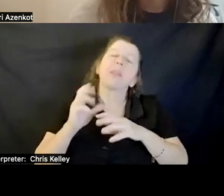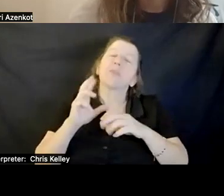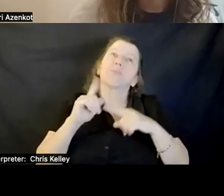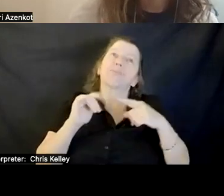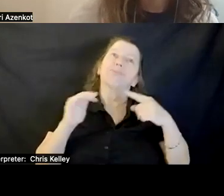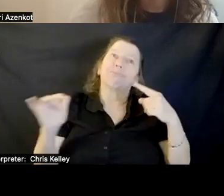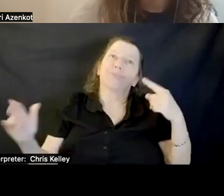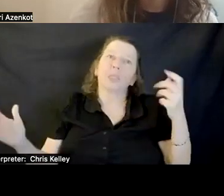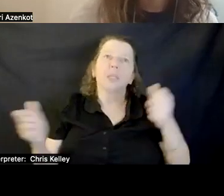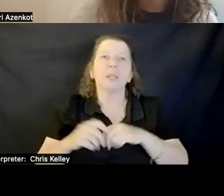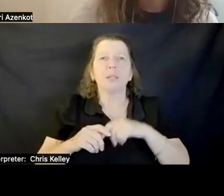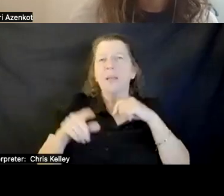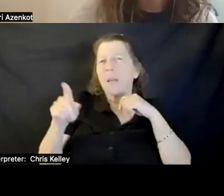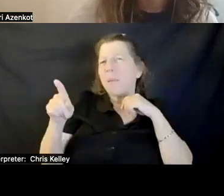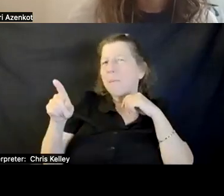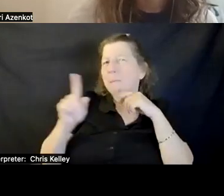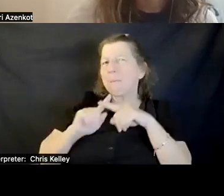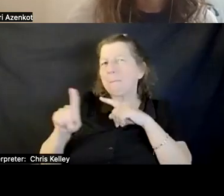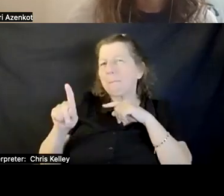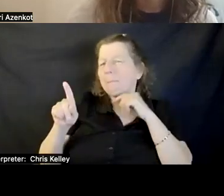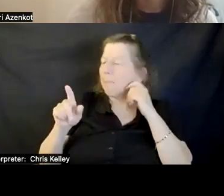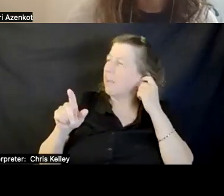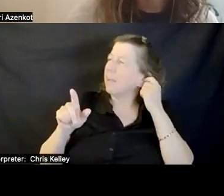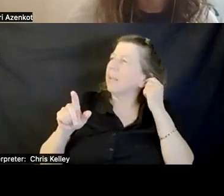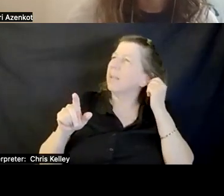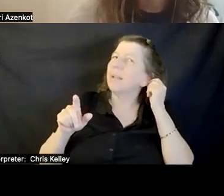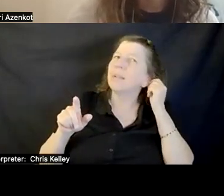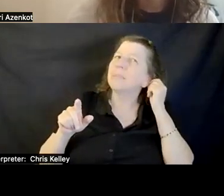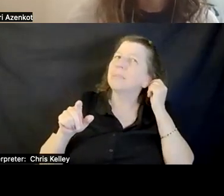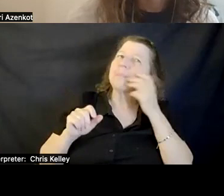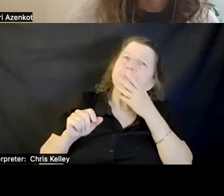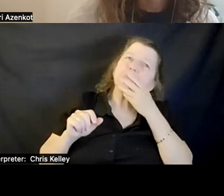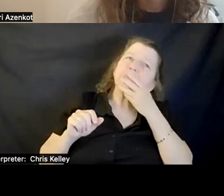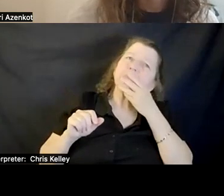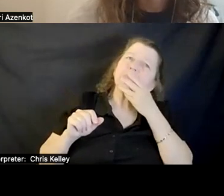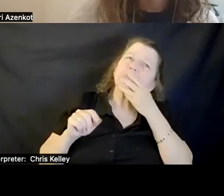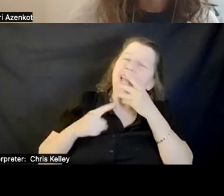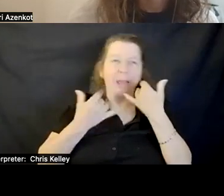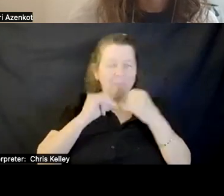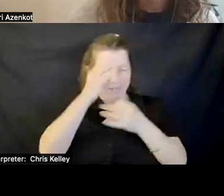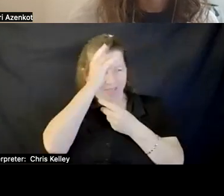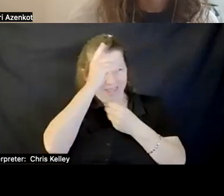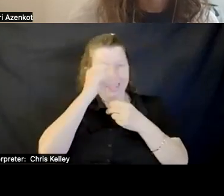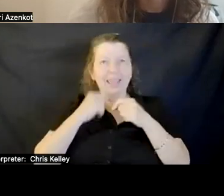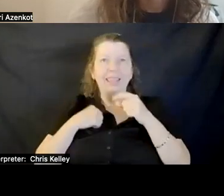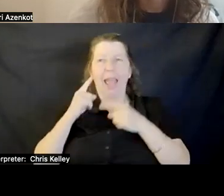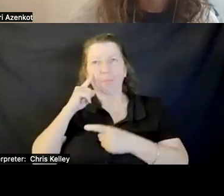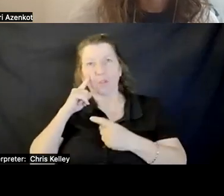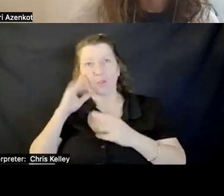SHOULDN'T YOU BE ABLE TO THEN -- I HOPE THERE ARE STANDARD WAYS TO